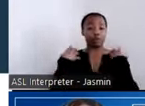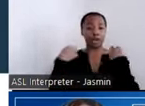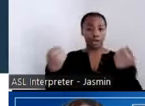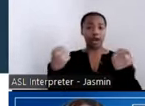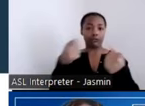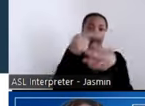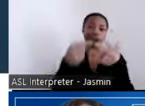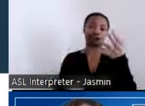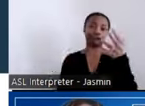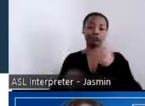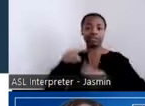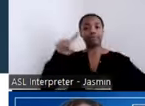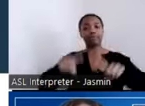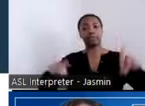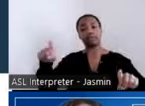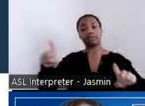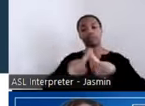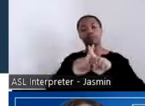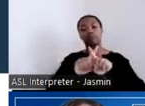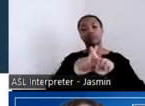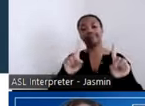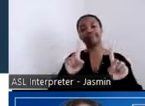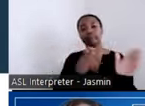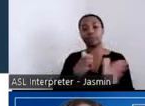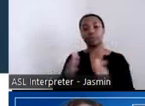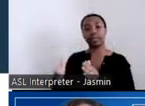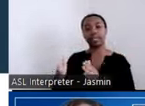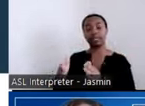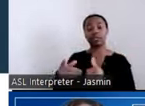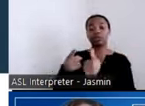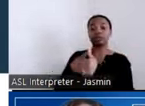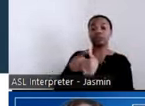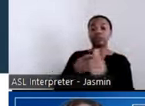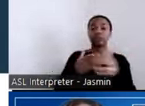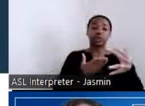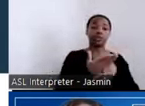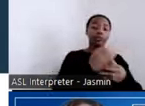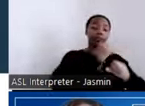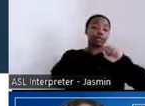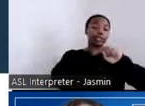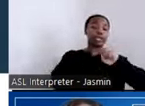examples today. First through the Protection and Advocacy for Individuals with